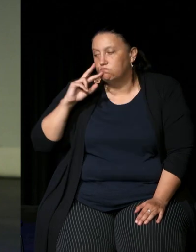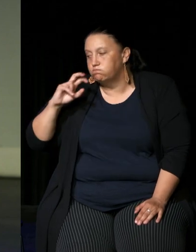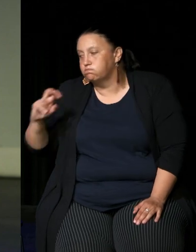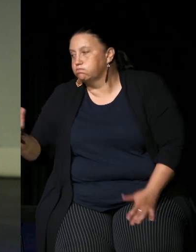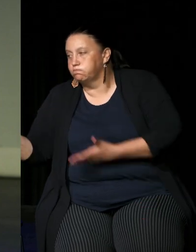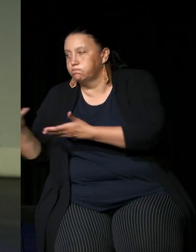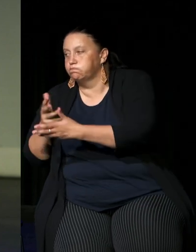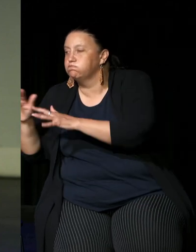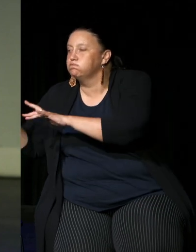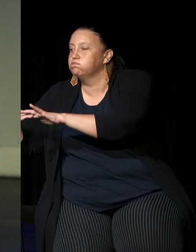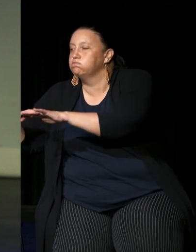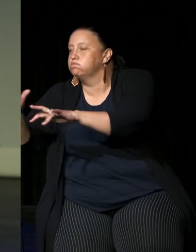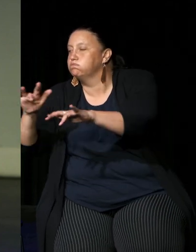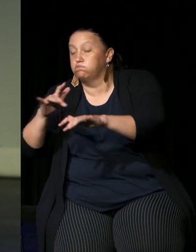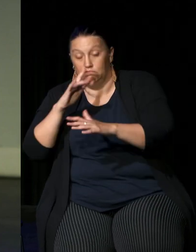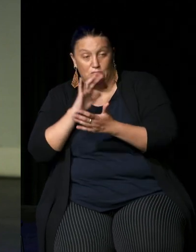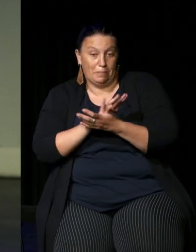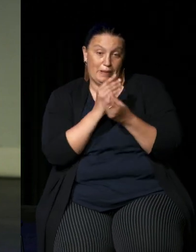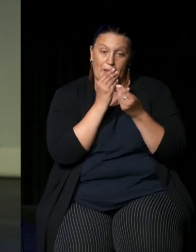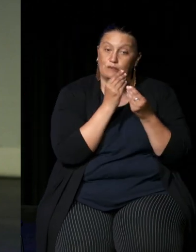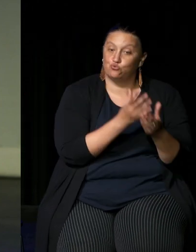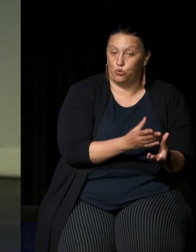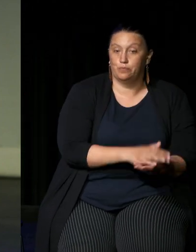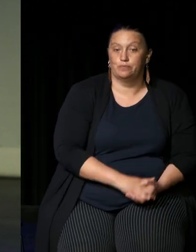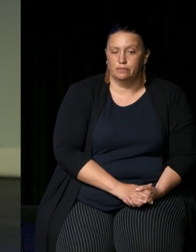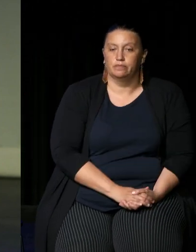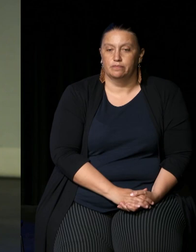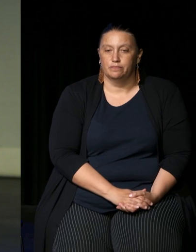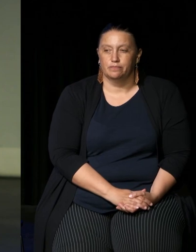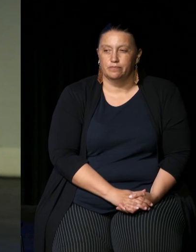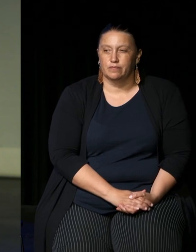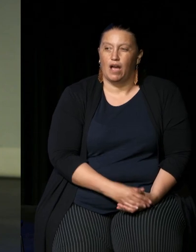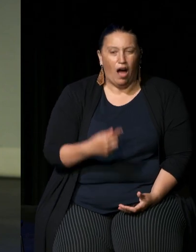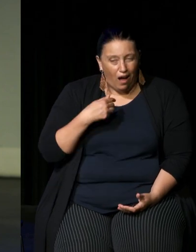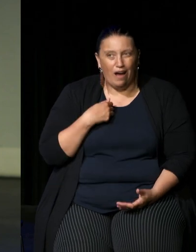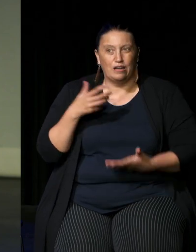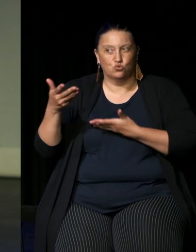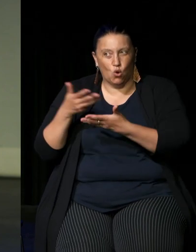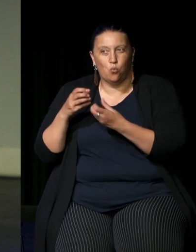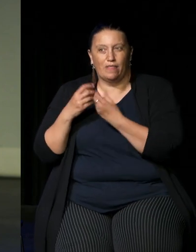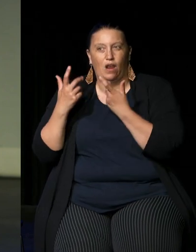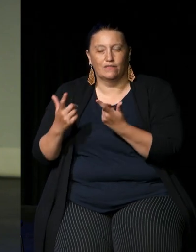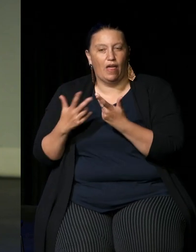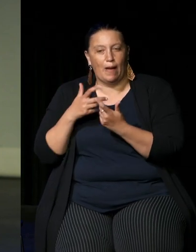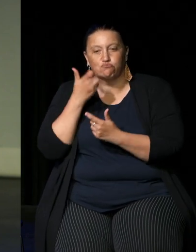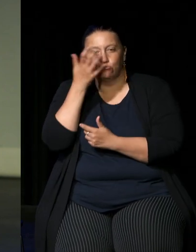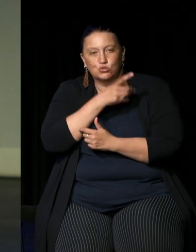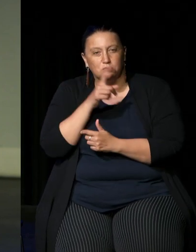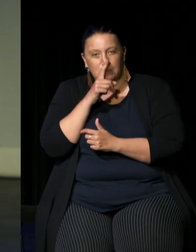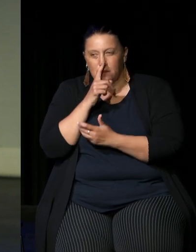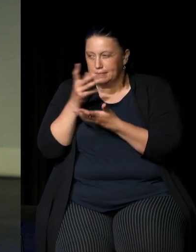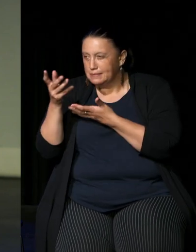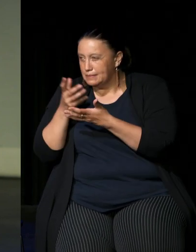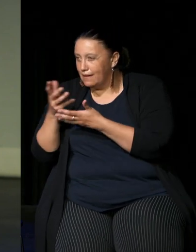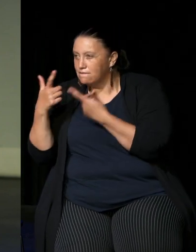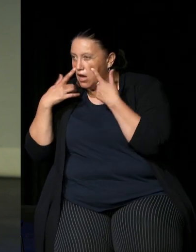talk to other people about it who are Aboriginal who I talk to as well and find out their views